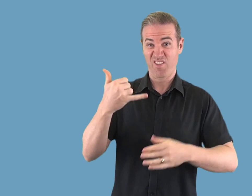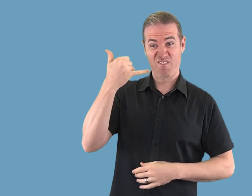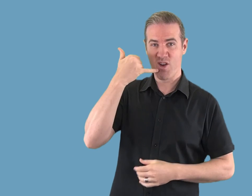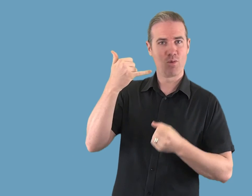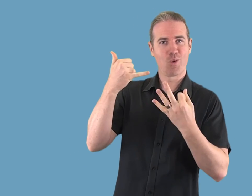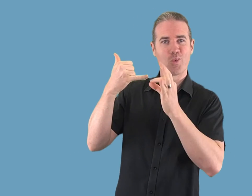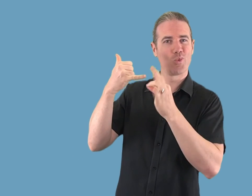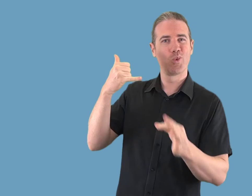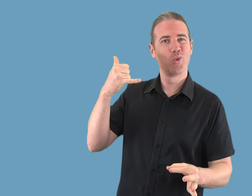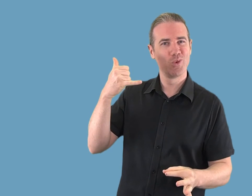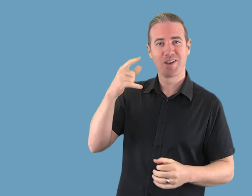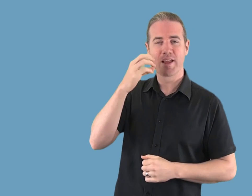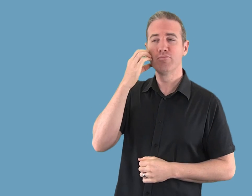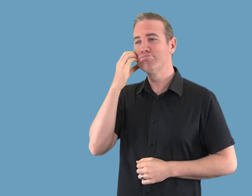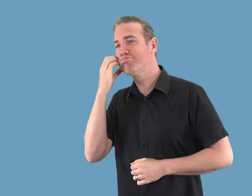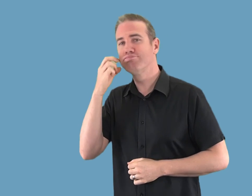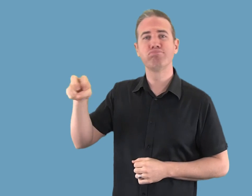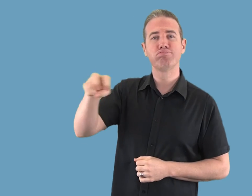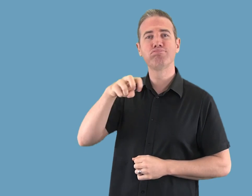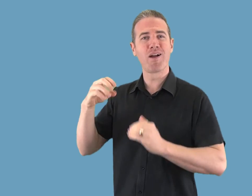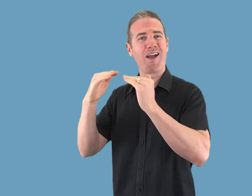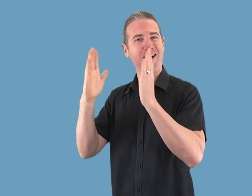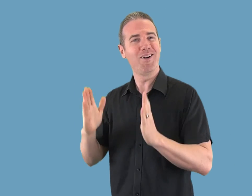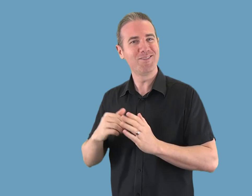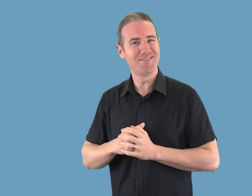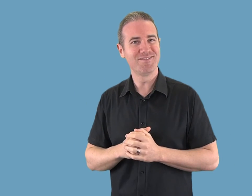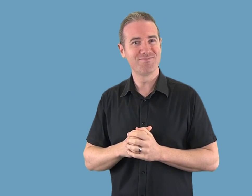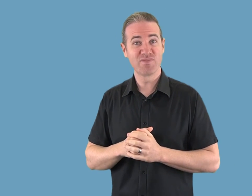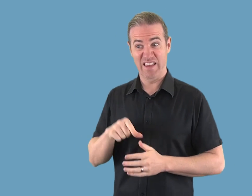Optus offers cordless telephones with features to assist